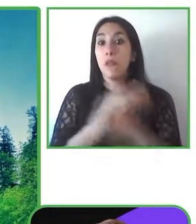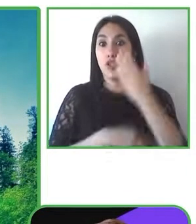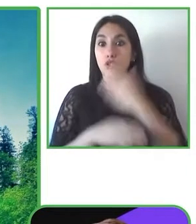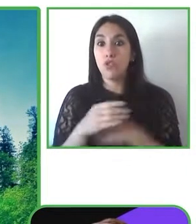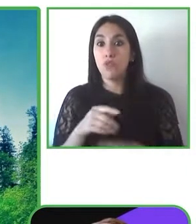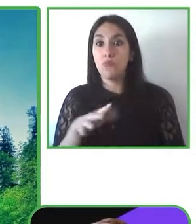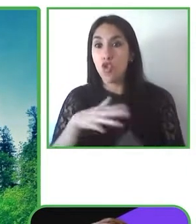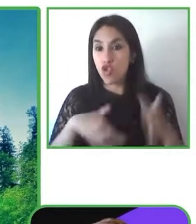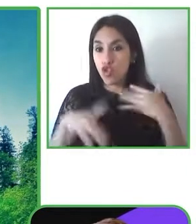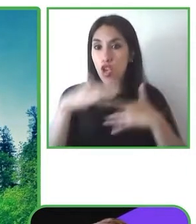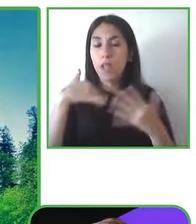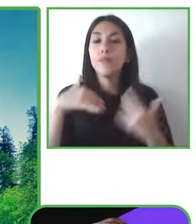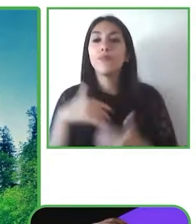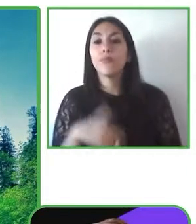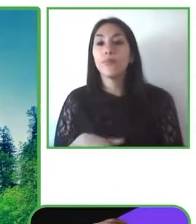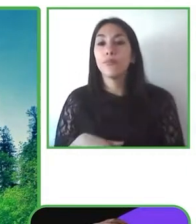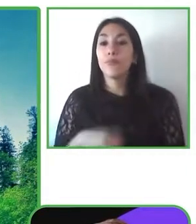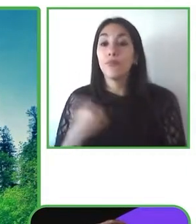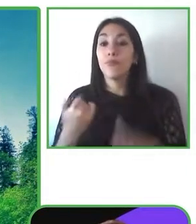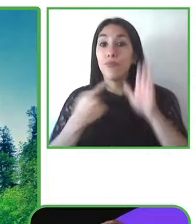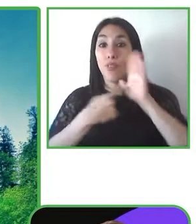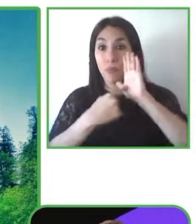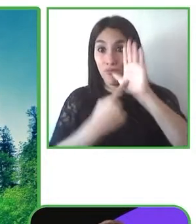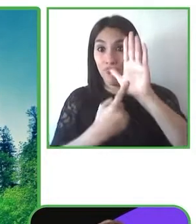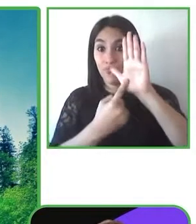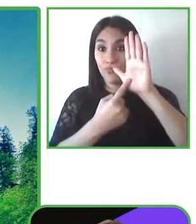in all country offices with the dedicated program since last year.